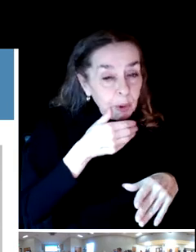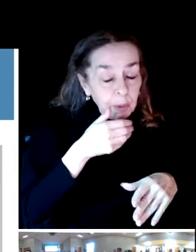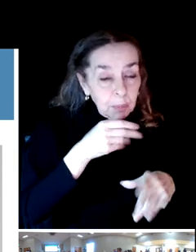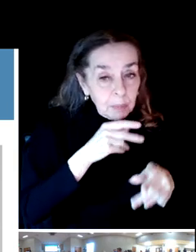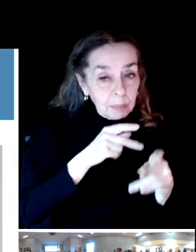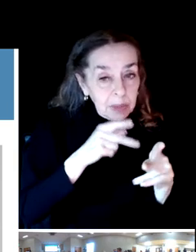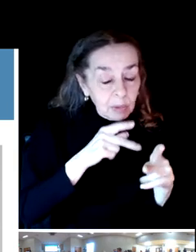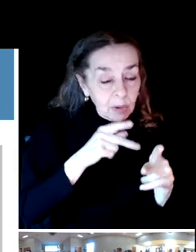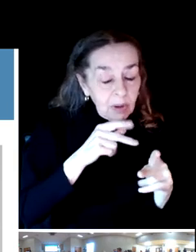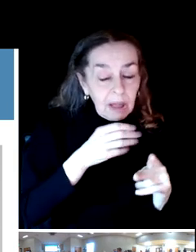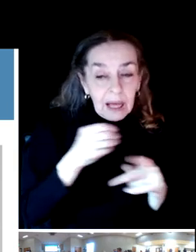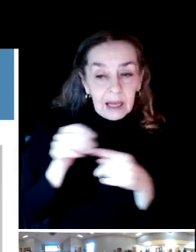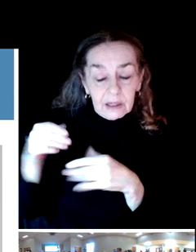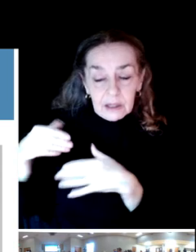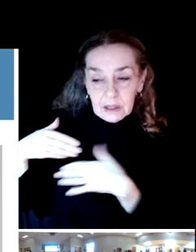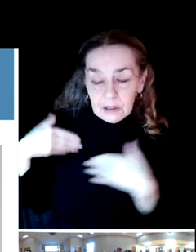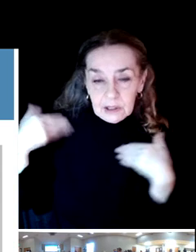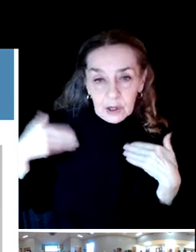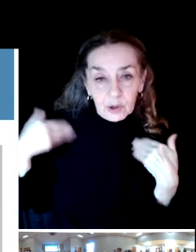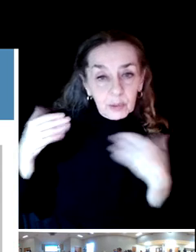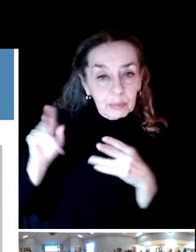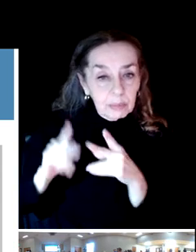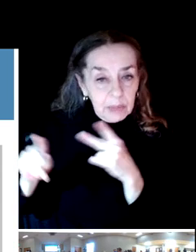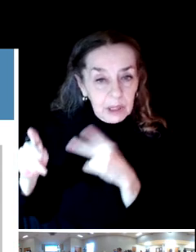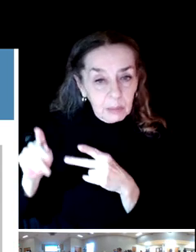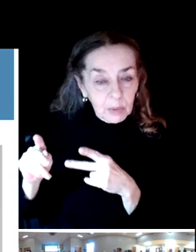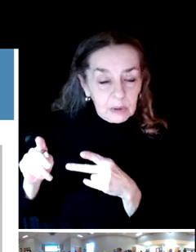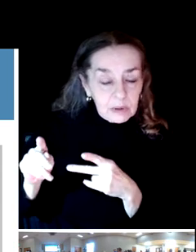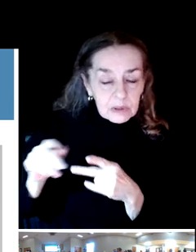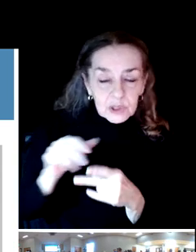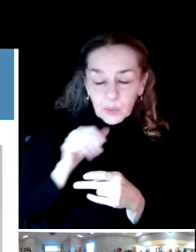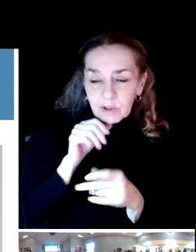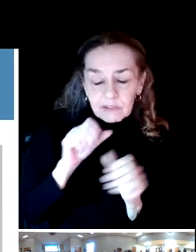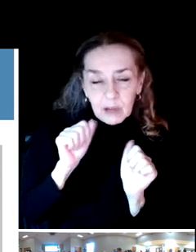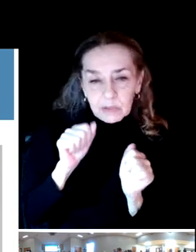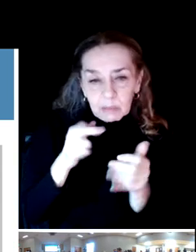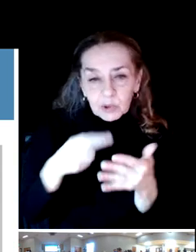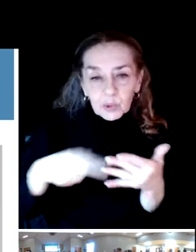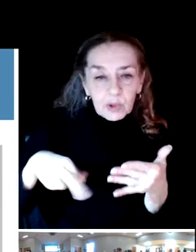Again, we have not at this point reviewed all the data, the registration information